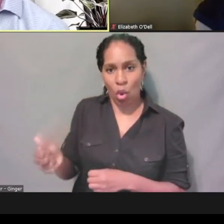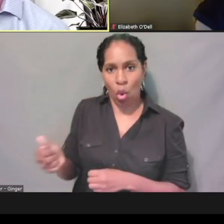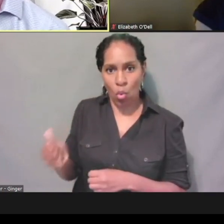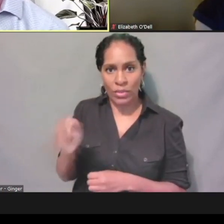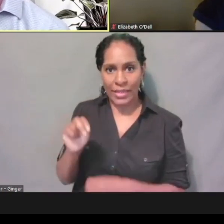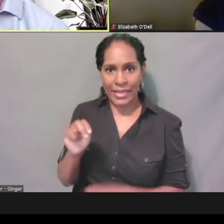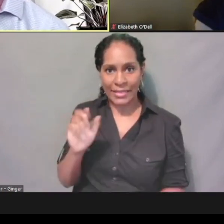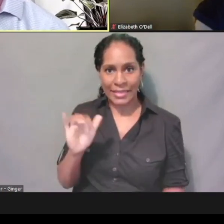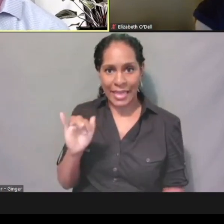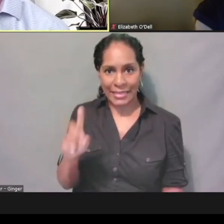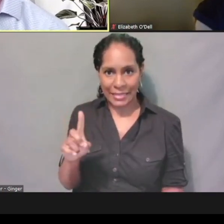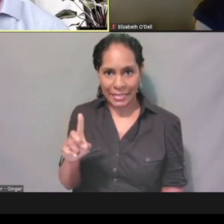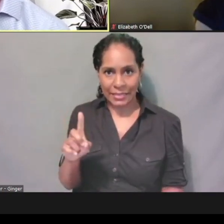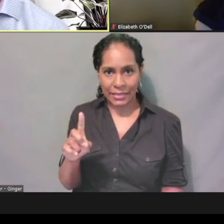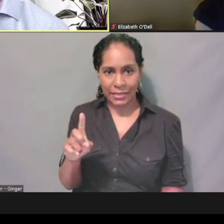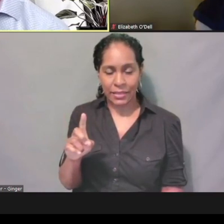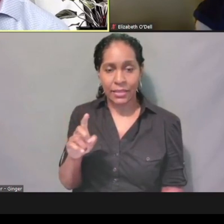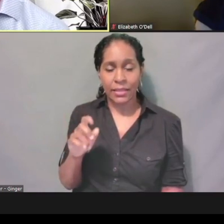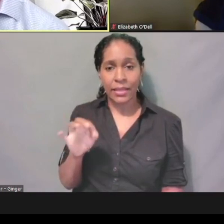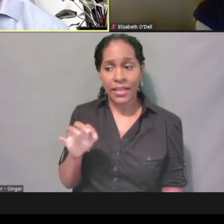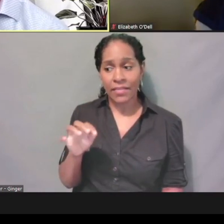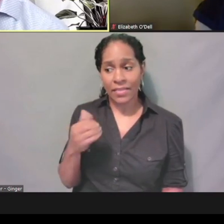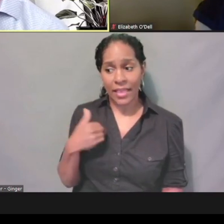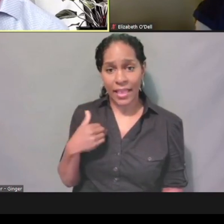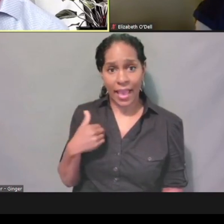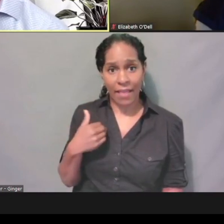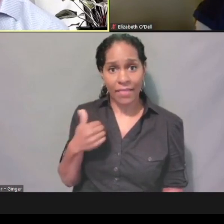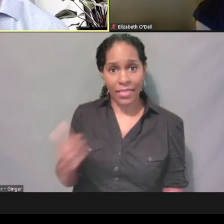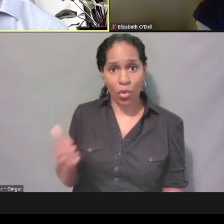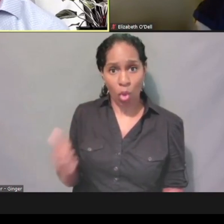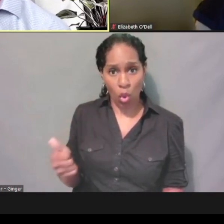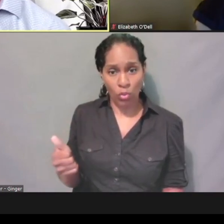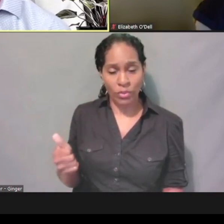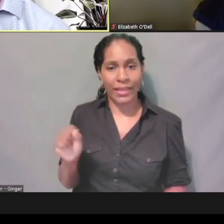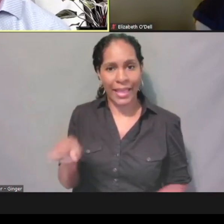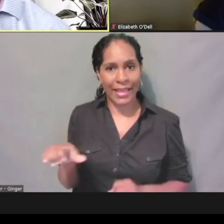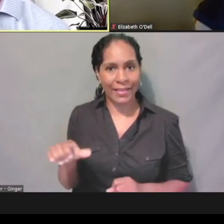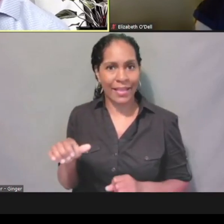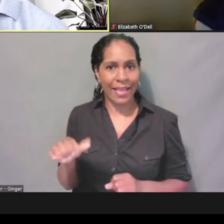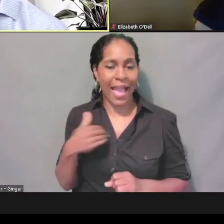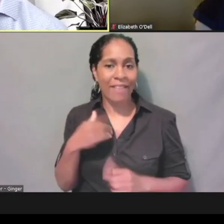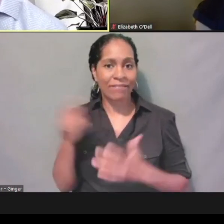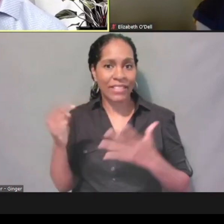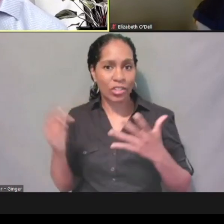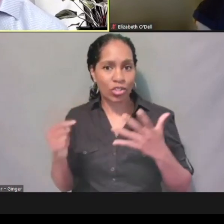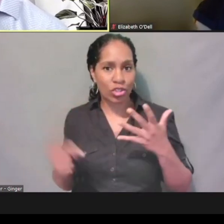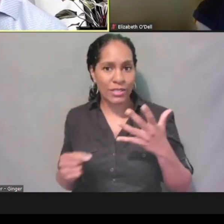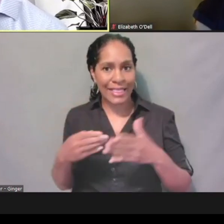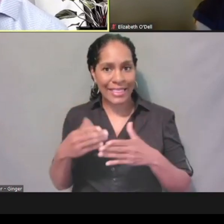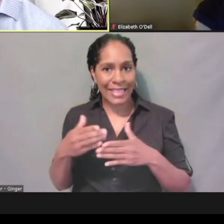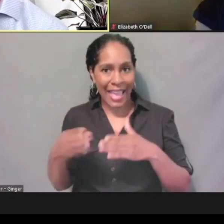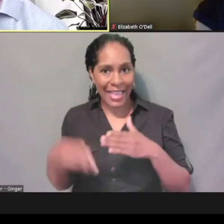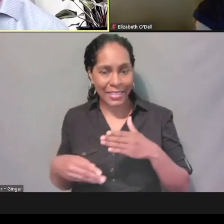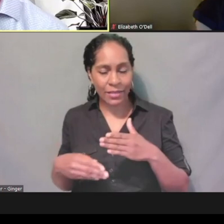then they can do those other features we saw at the end, which is manage their case. When they have an enhanced account,